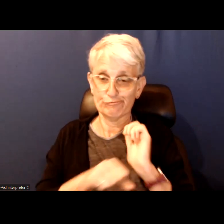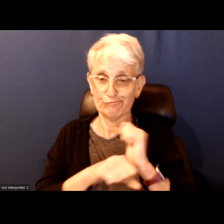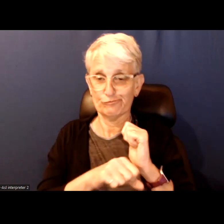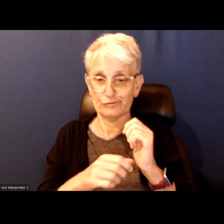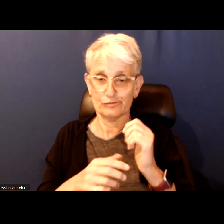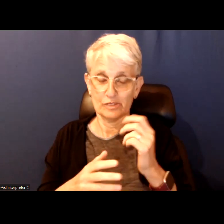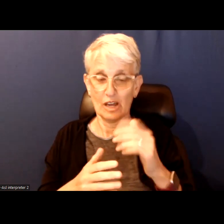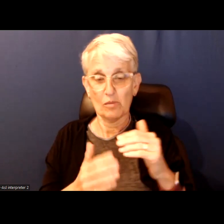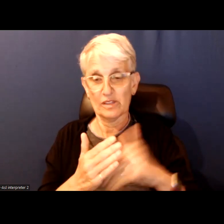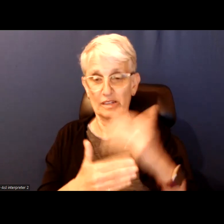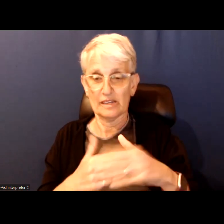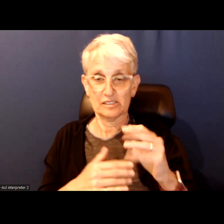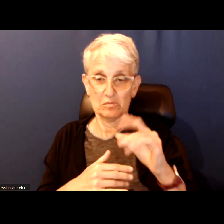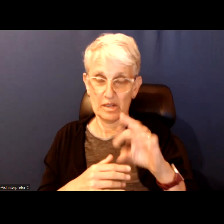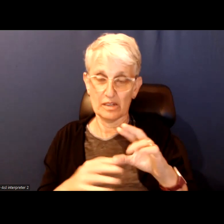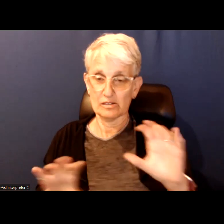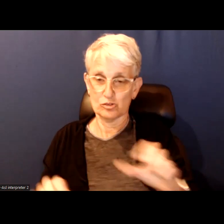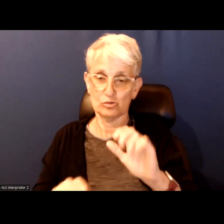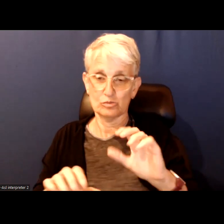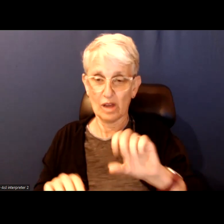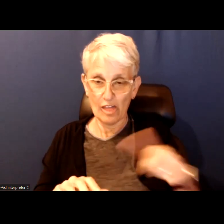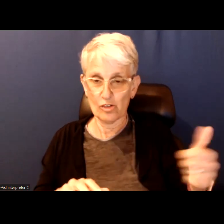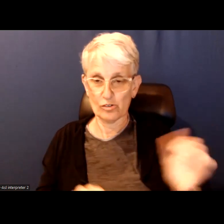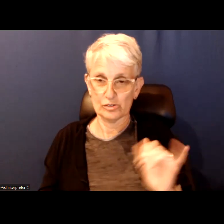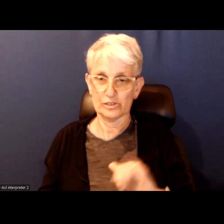By the next mayor. That is great, Heather.